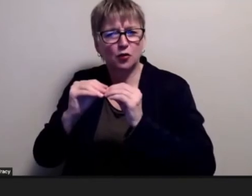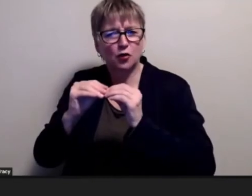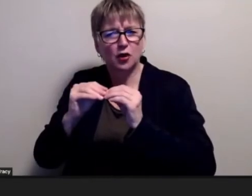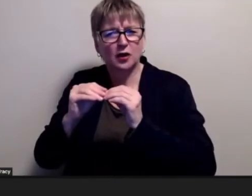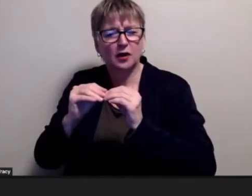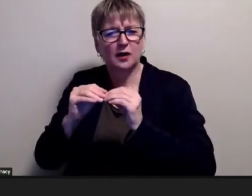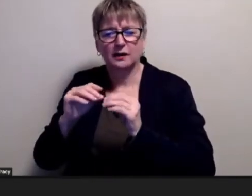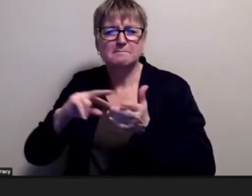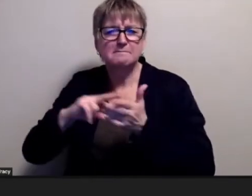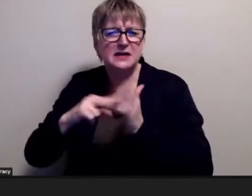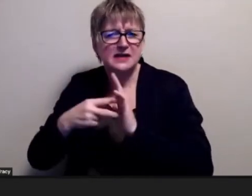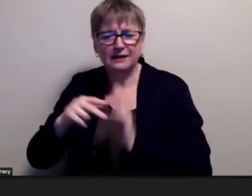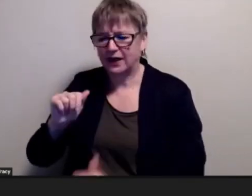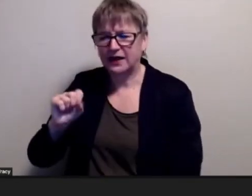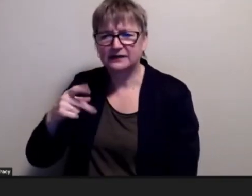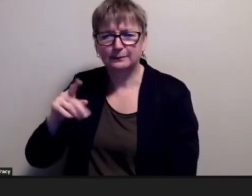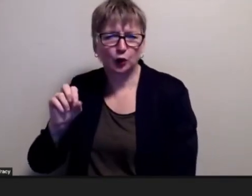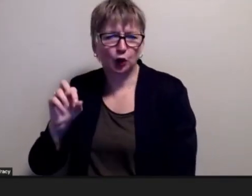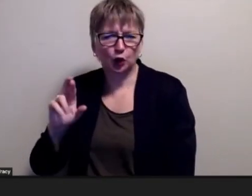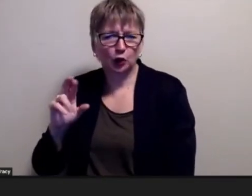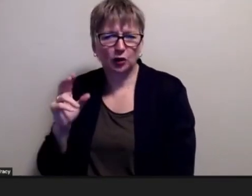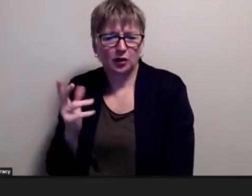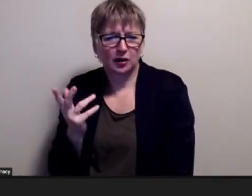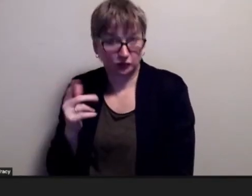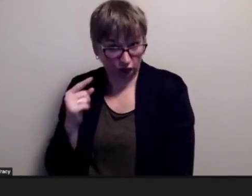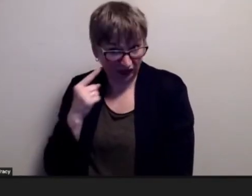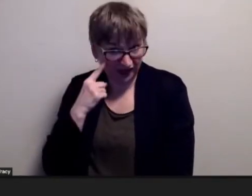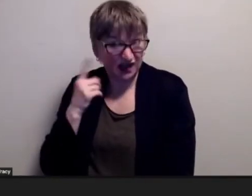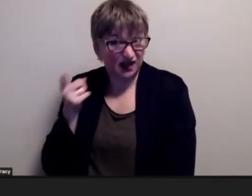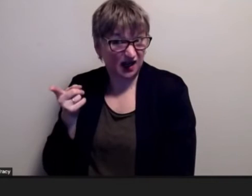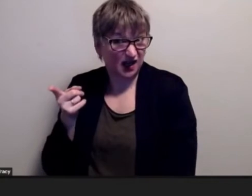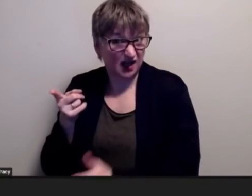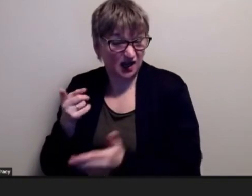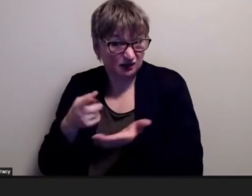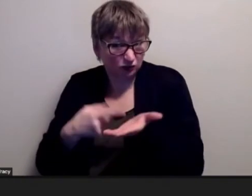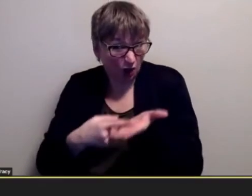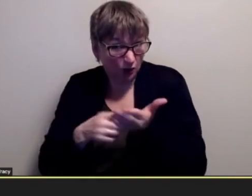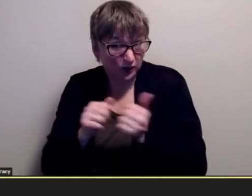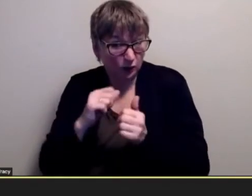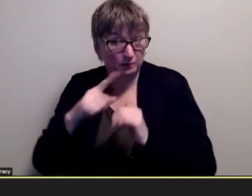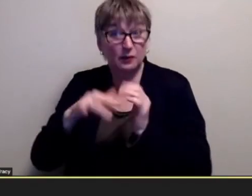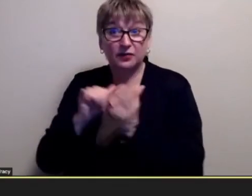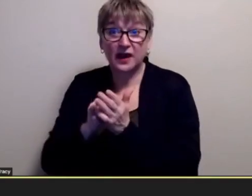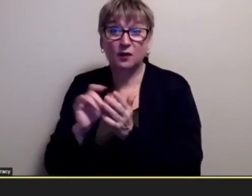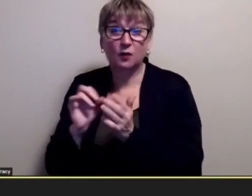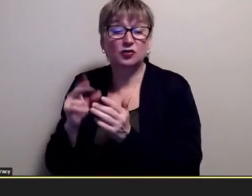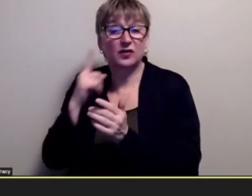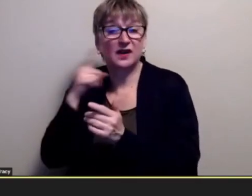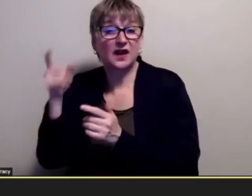do you think they understood it were they able to talk about it with you um not really but